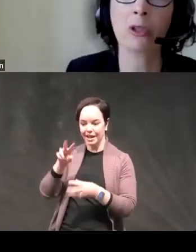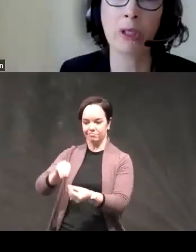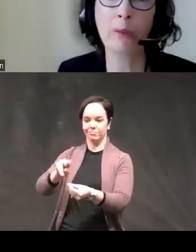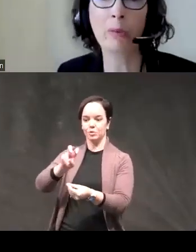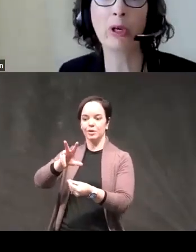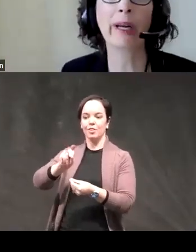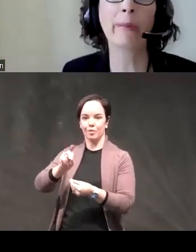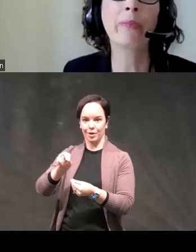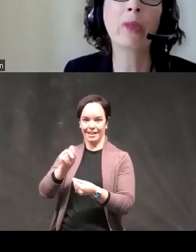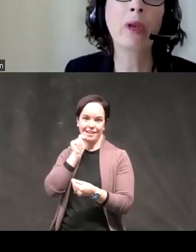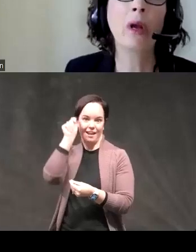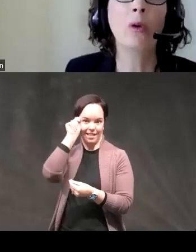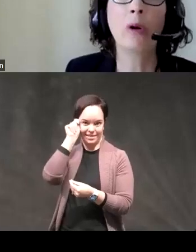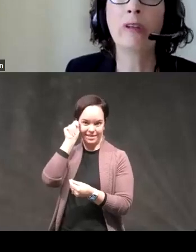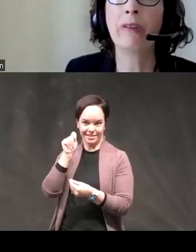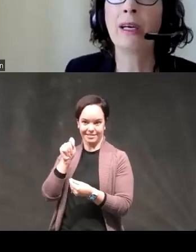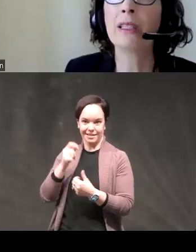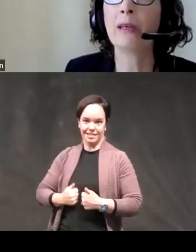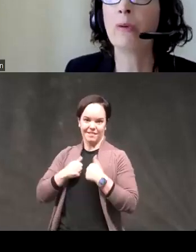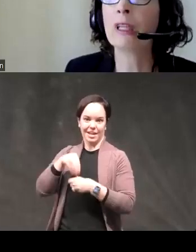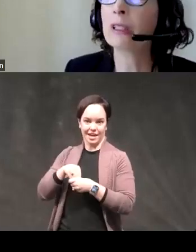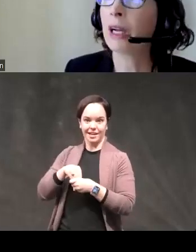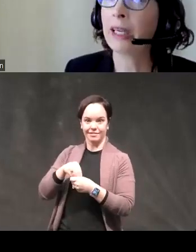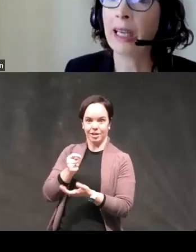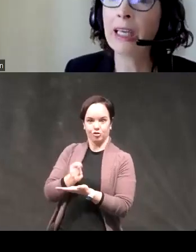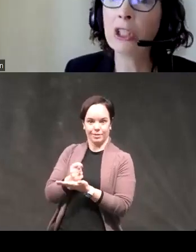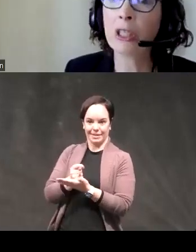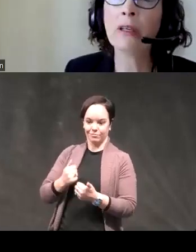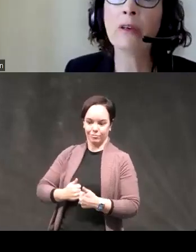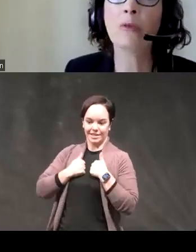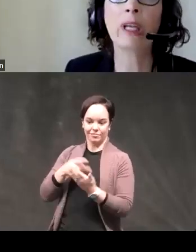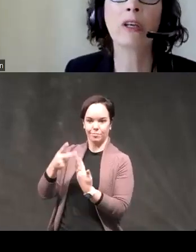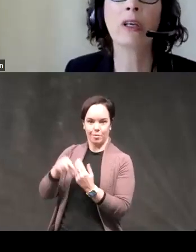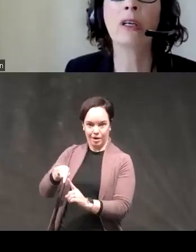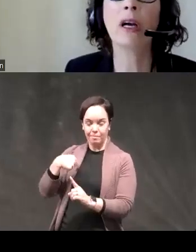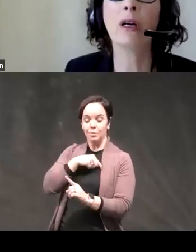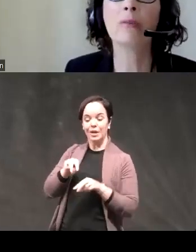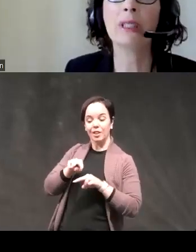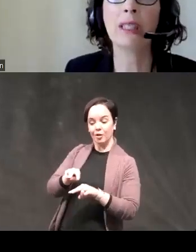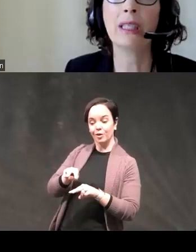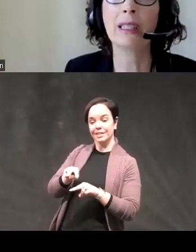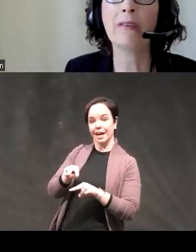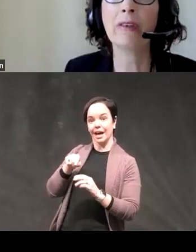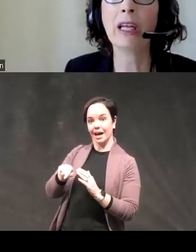treatment program what we found is that when we looked at ideation we could see a significant